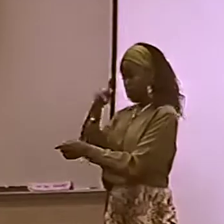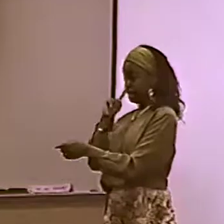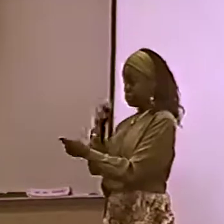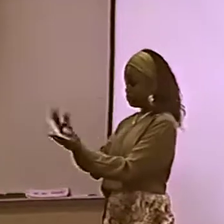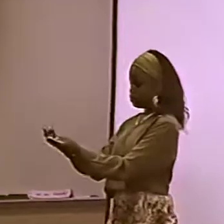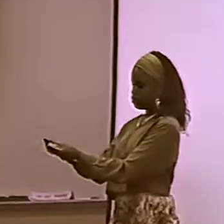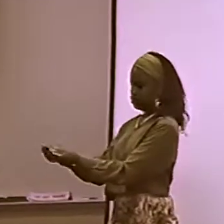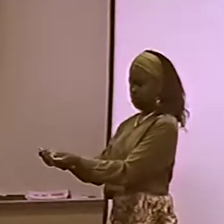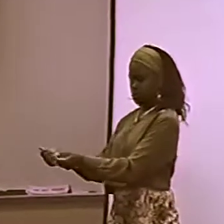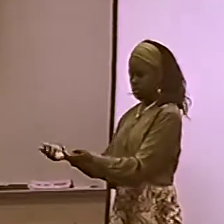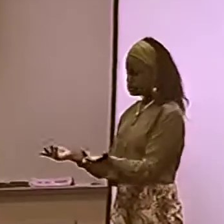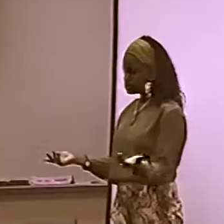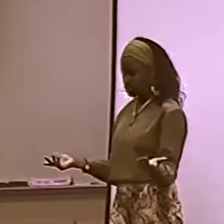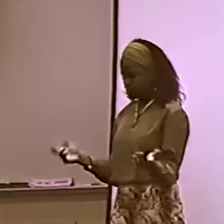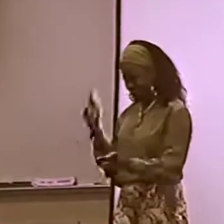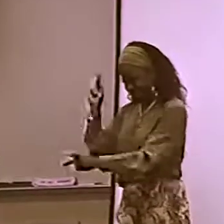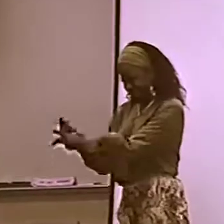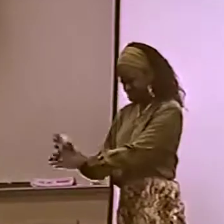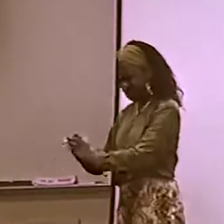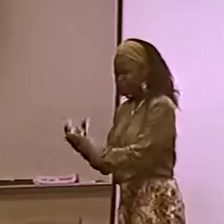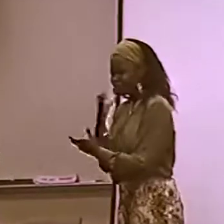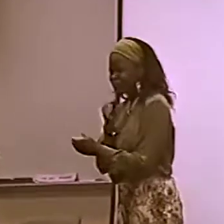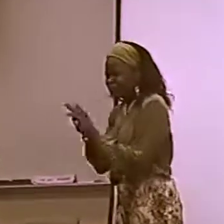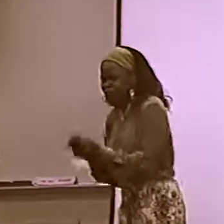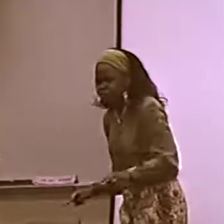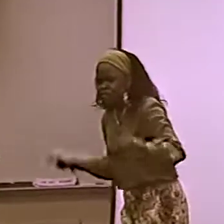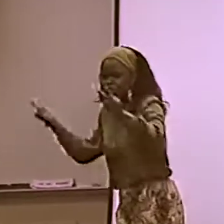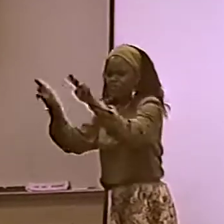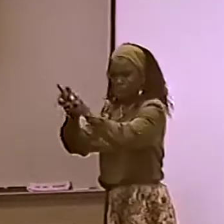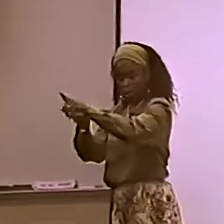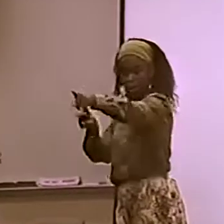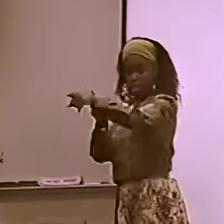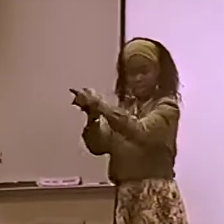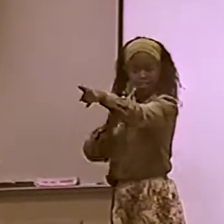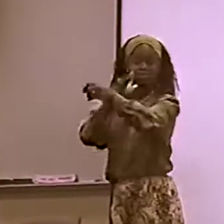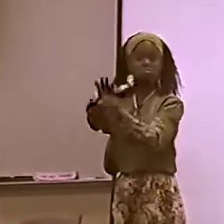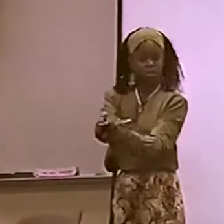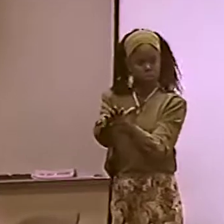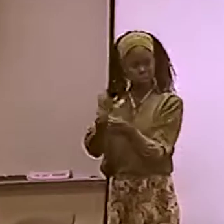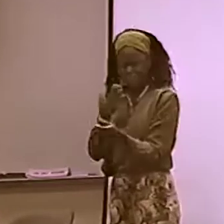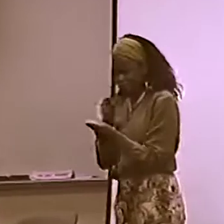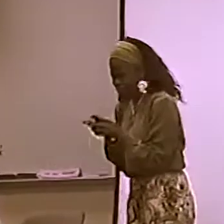I THINK THE WHITE CAN-- WHY CAN'T WHITE PEOPLE MAKE THE MOVE INTO THE BLACK DEAF CULTURE?